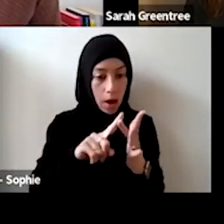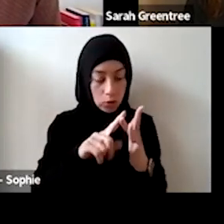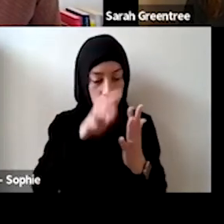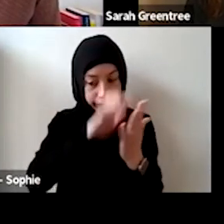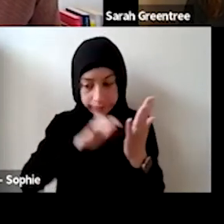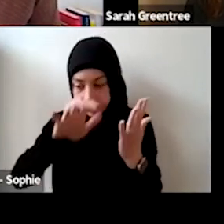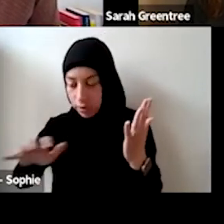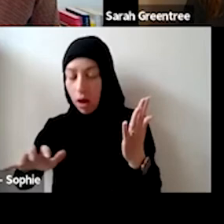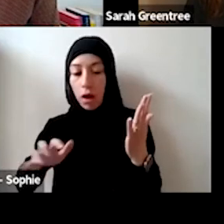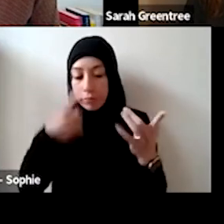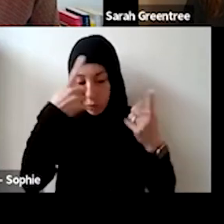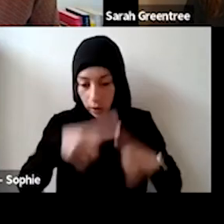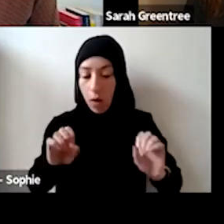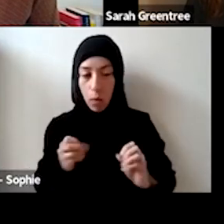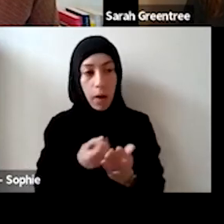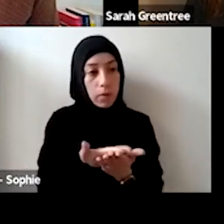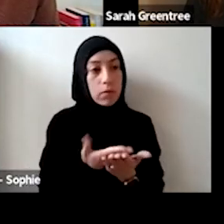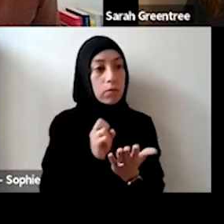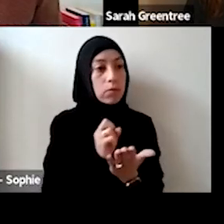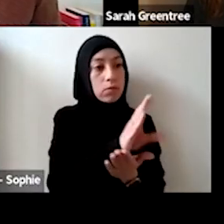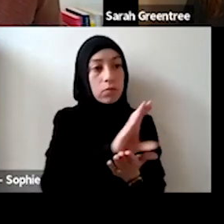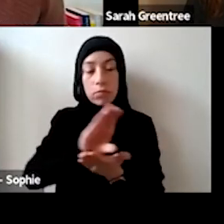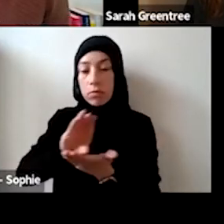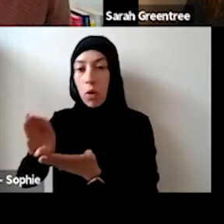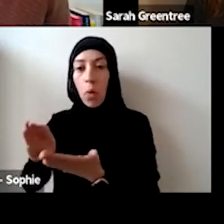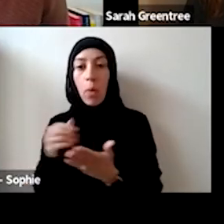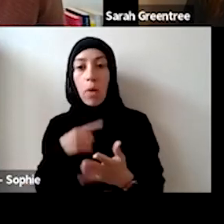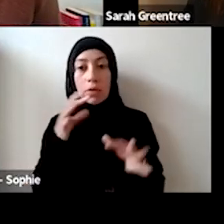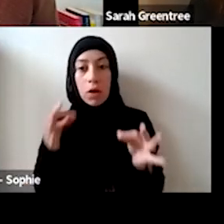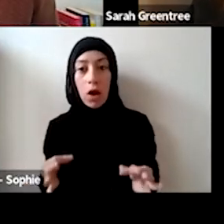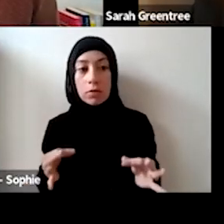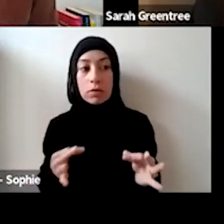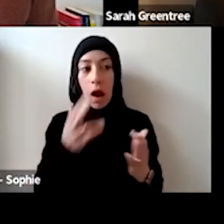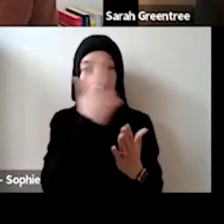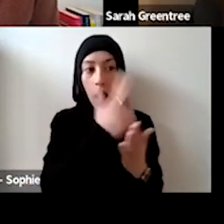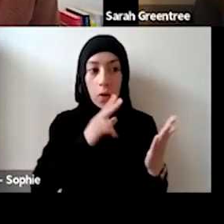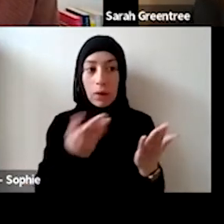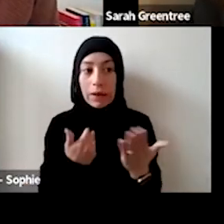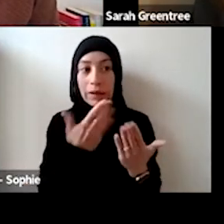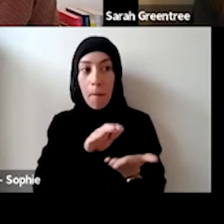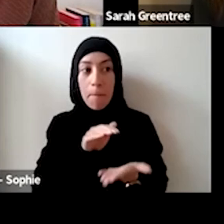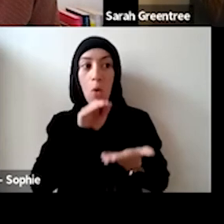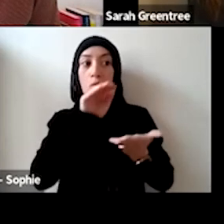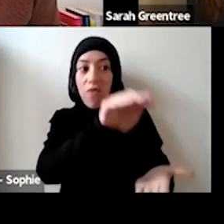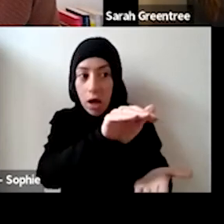Once we see where the Eois end up, so that it isn't a matter of deciding which form may or may not have the most funds allocated to. It's not about which ones has the most